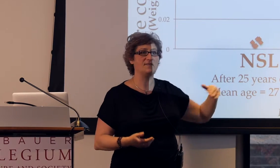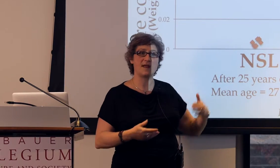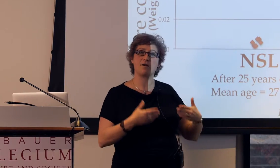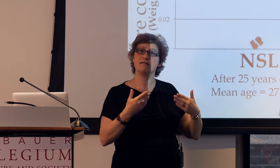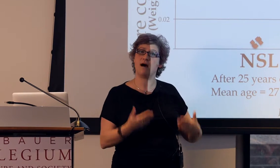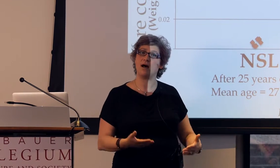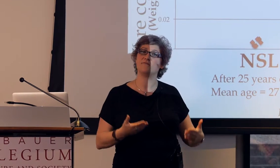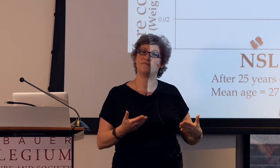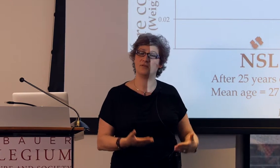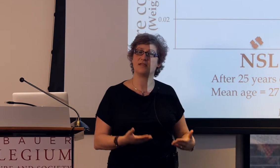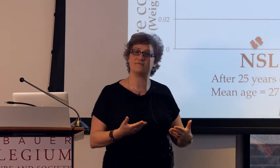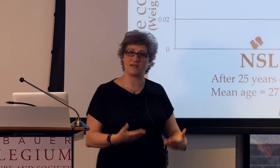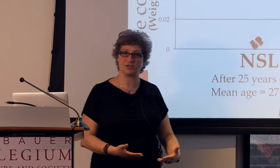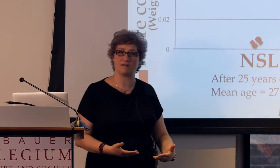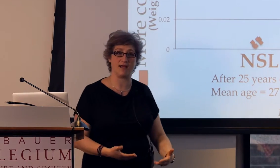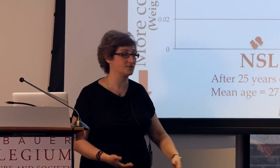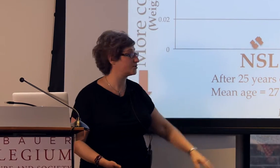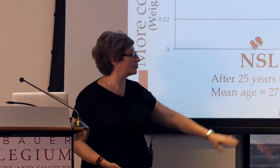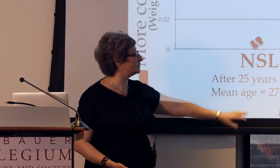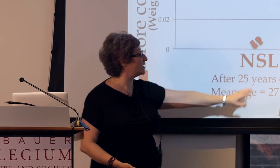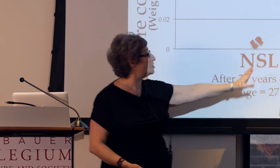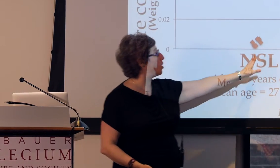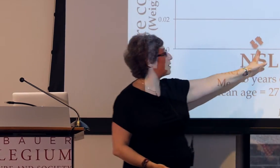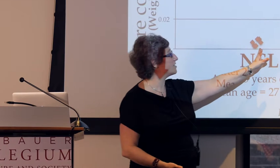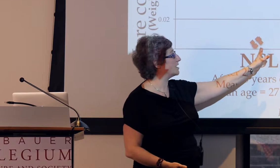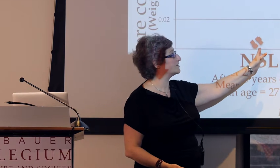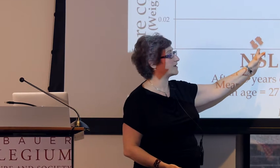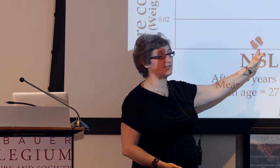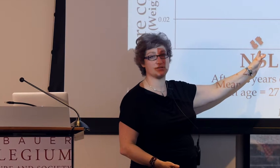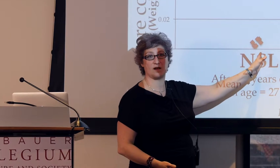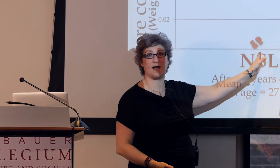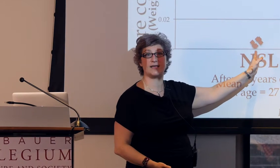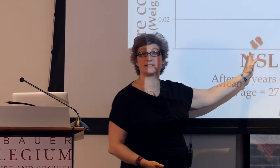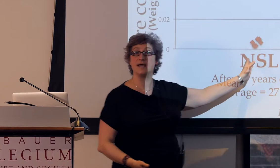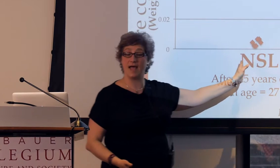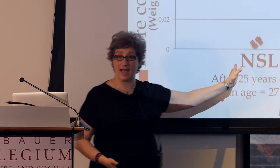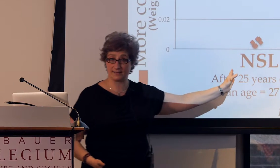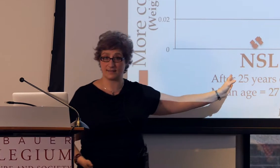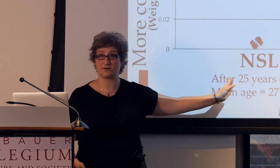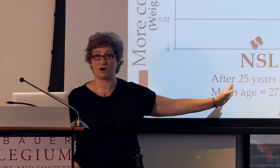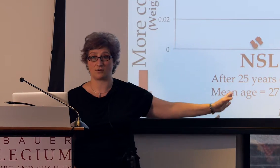but they're not fully conventionalized. They're certainly nowhere near as conventionalized